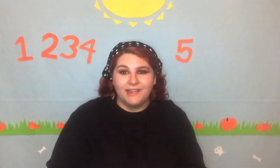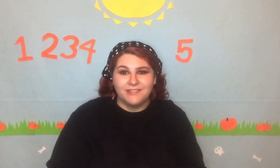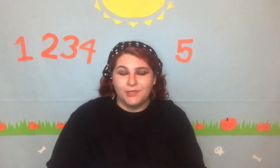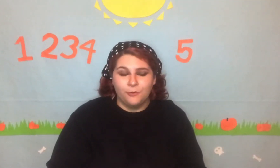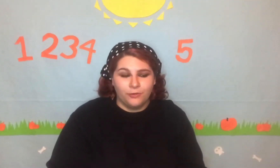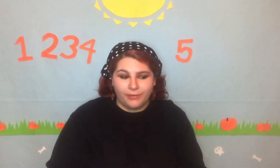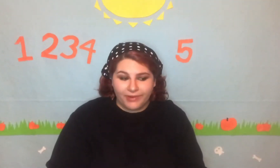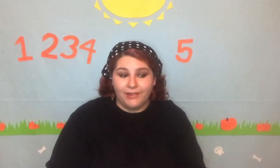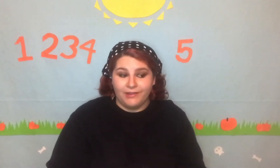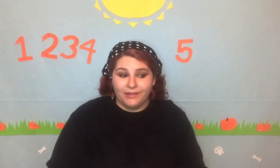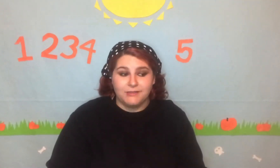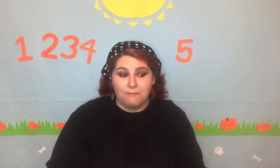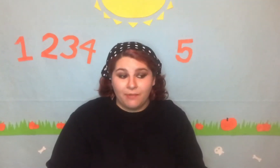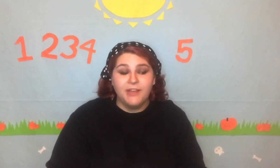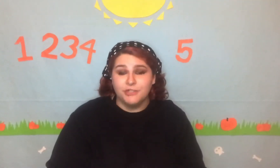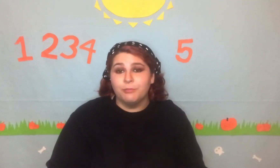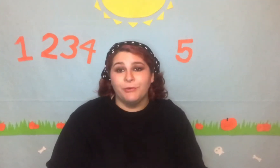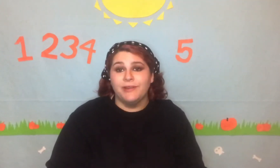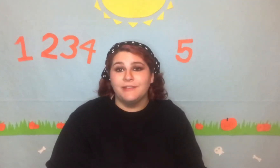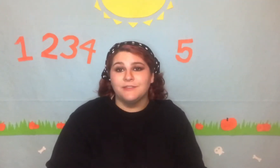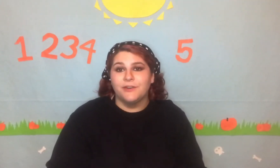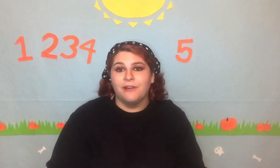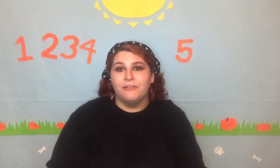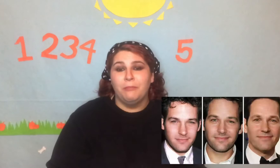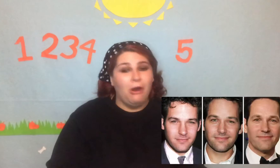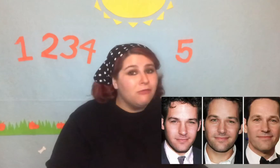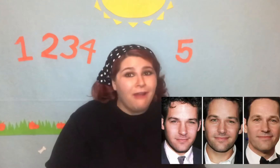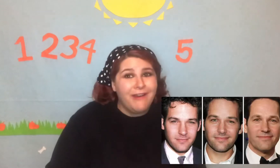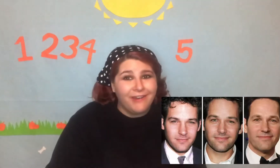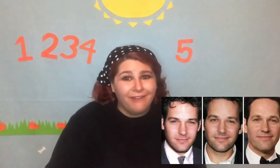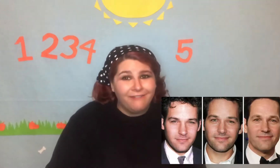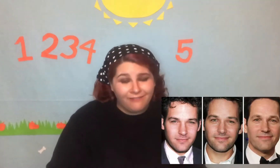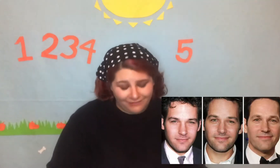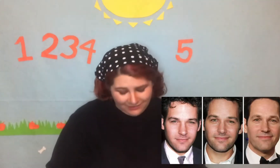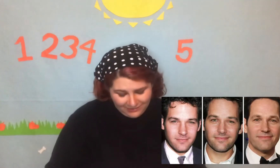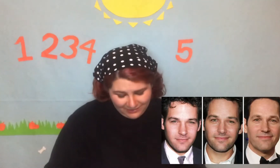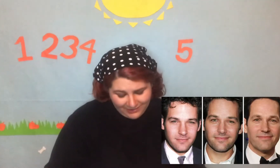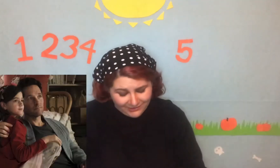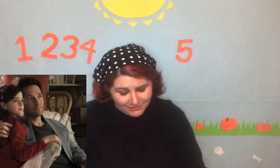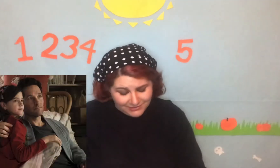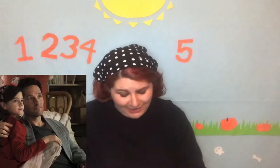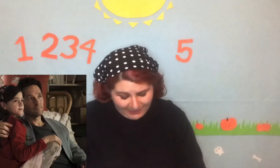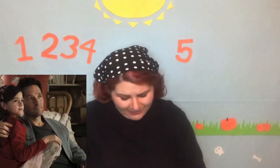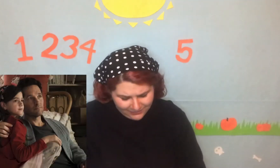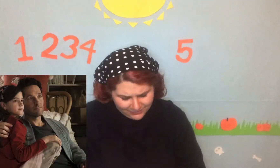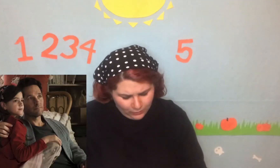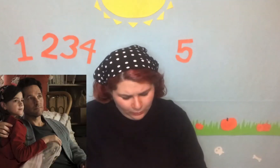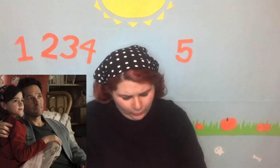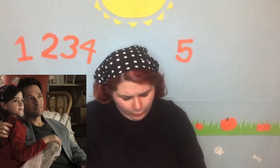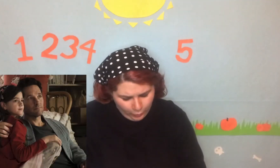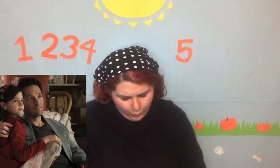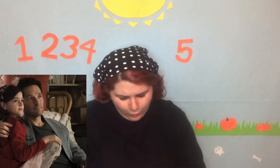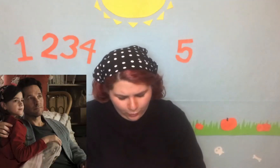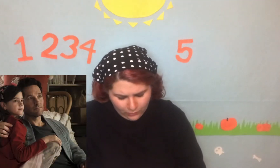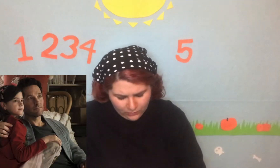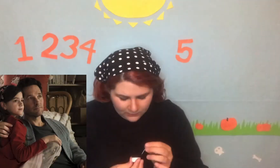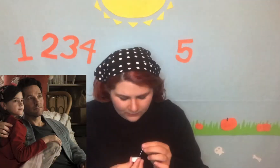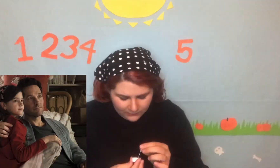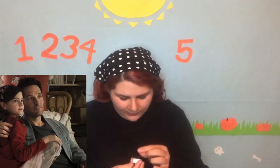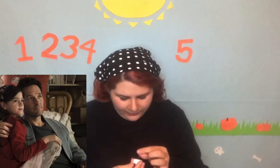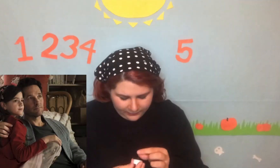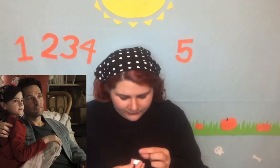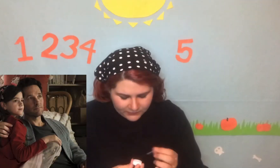sequel, but it gets major points for having Paul Rudd in it. And as a dad? Like I obviously don't